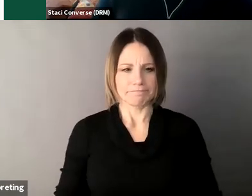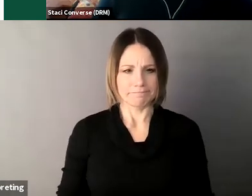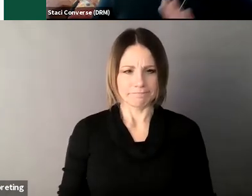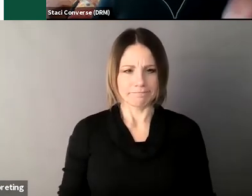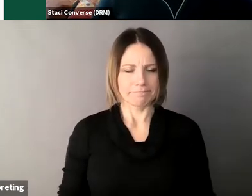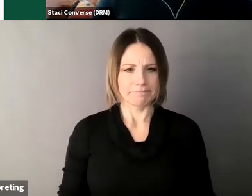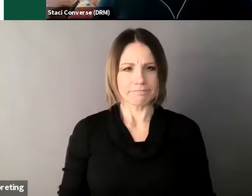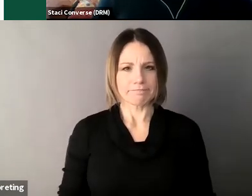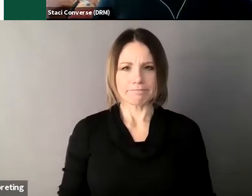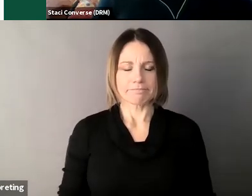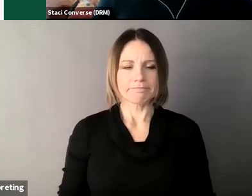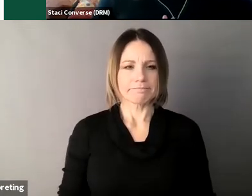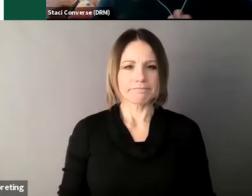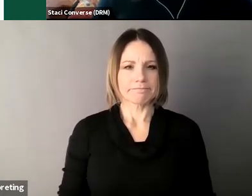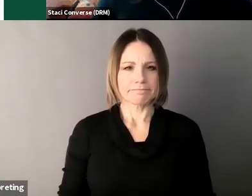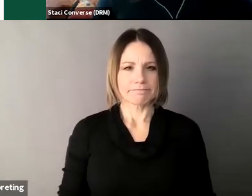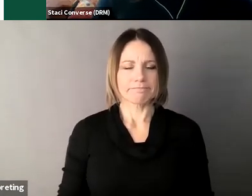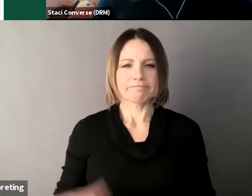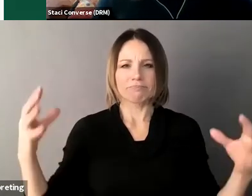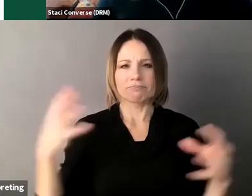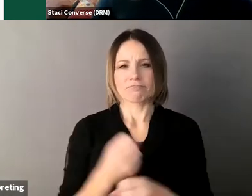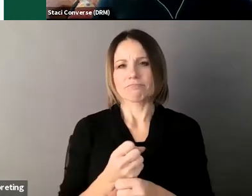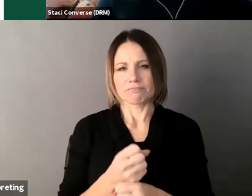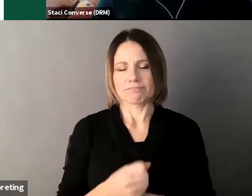and just as a really brief recap on everything I think we've gone over today